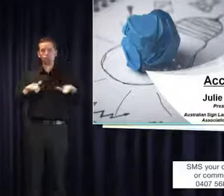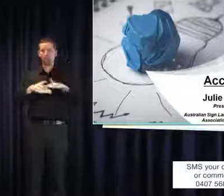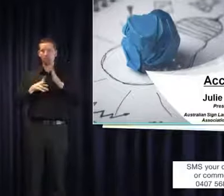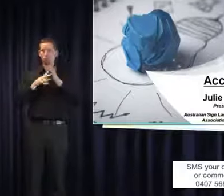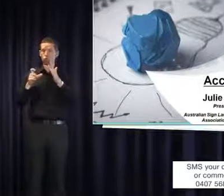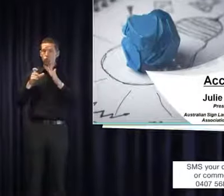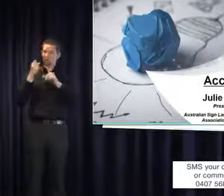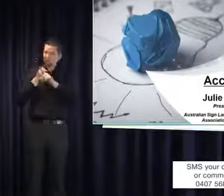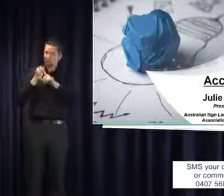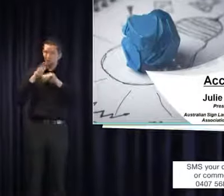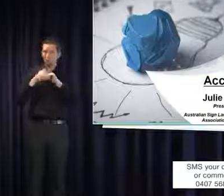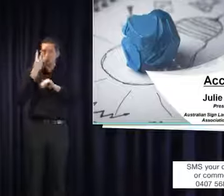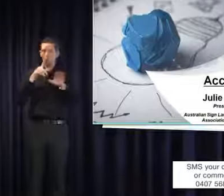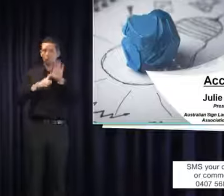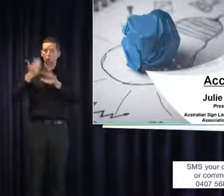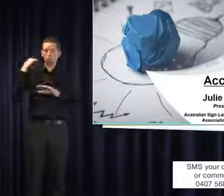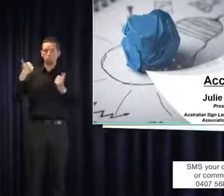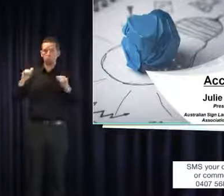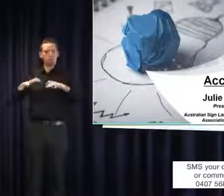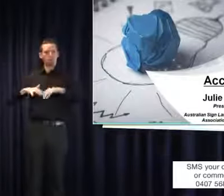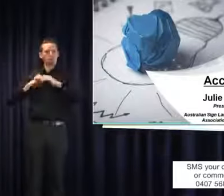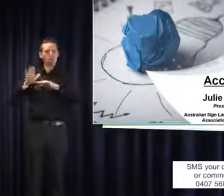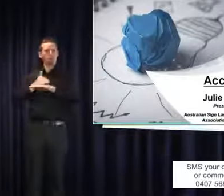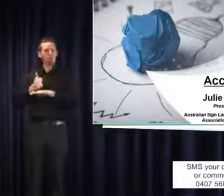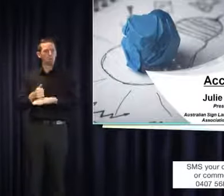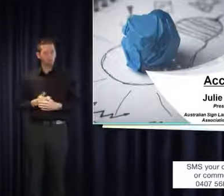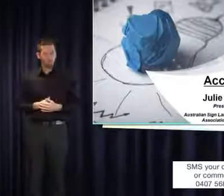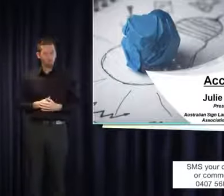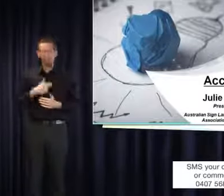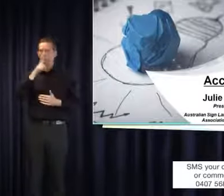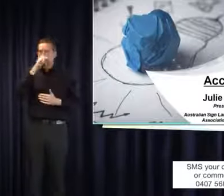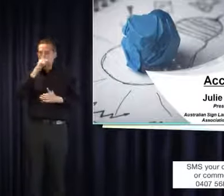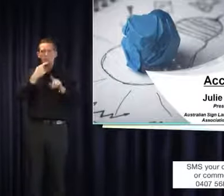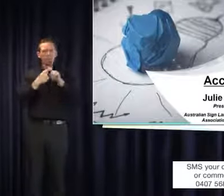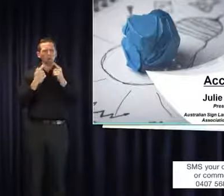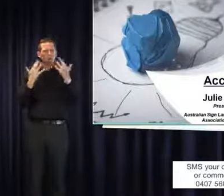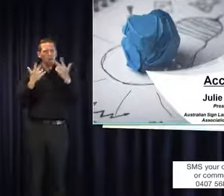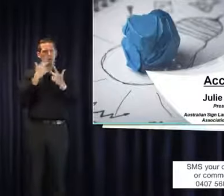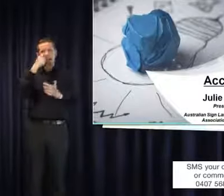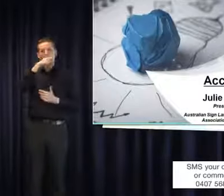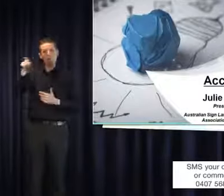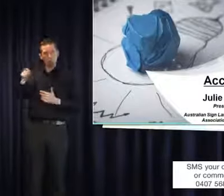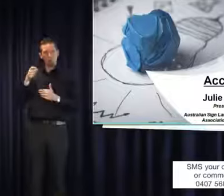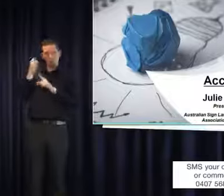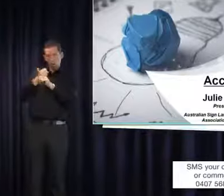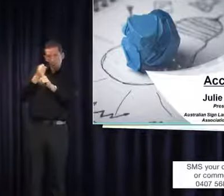more than 30 years ago. His work alongside many others saw the establishment of the first